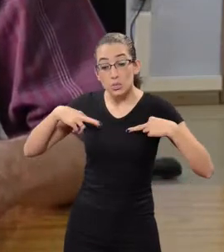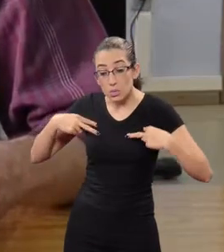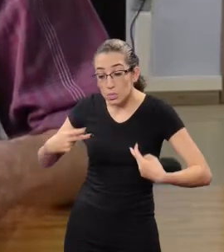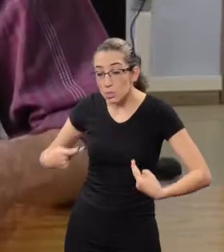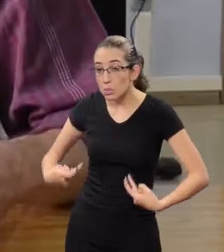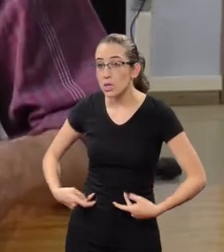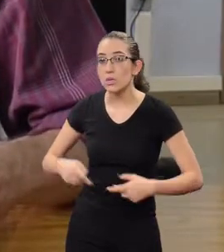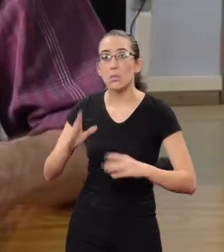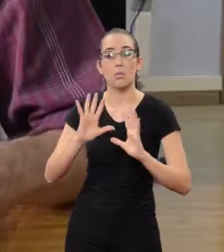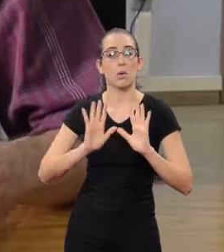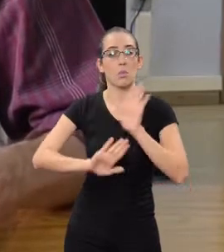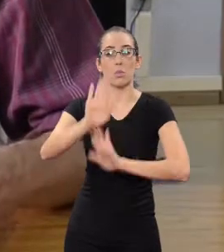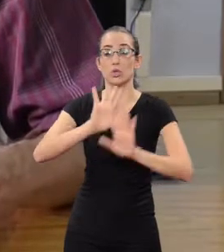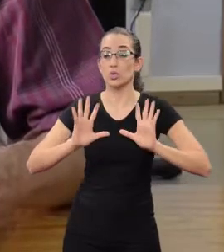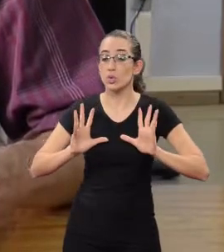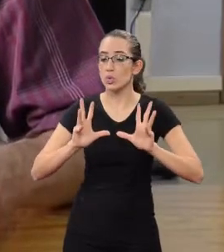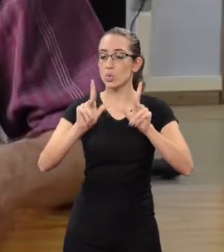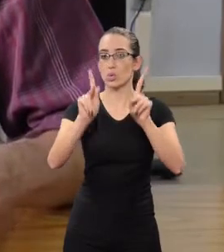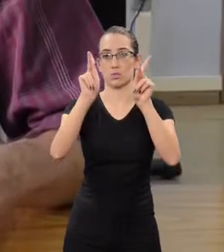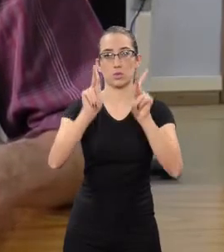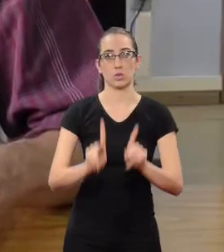exist to protect us all.